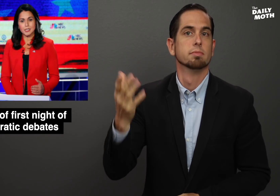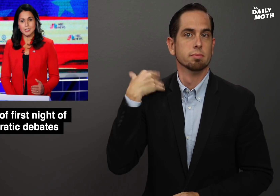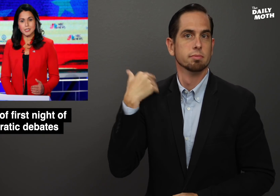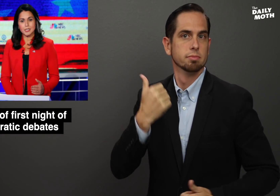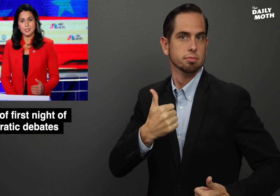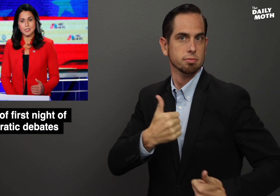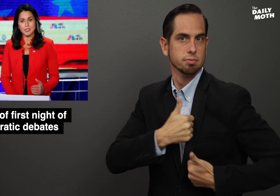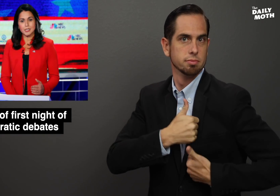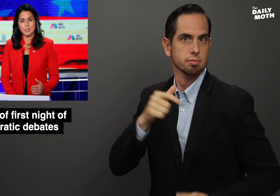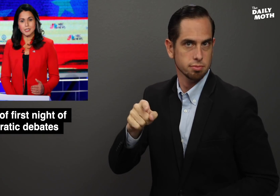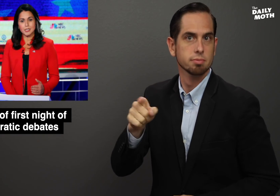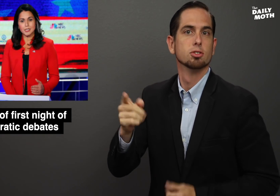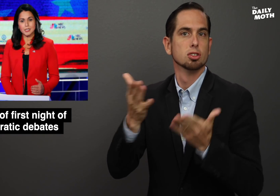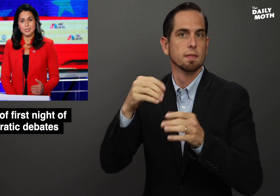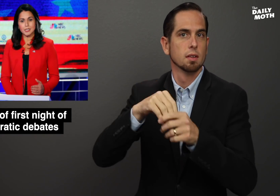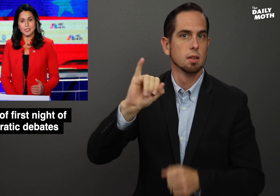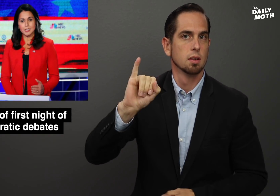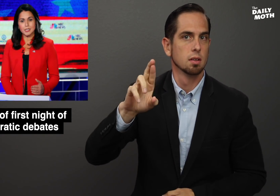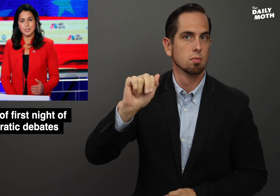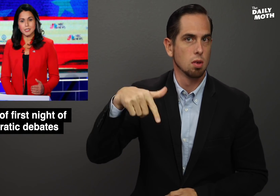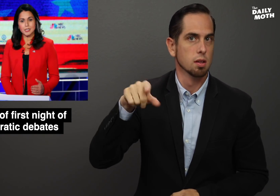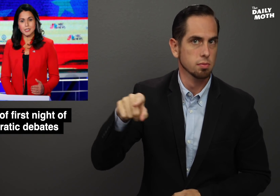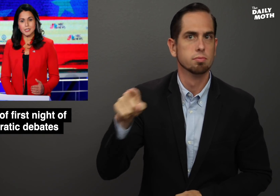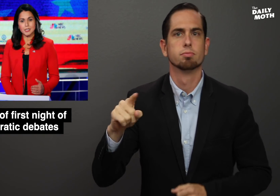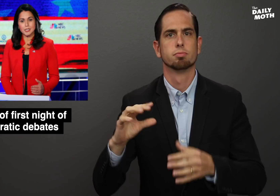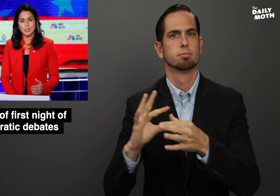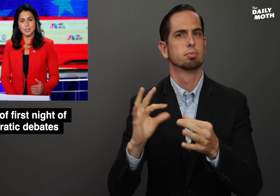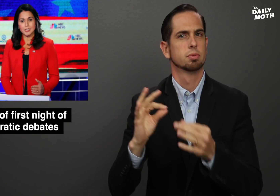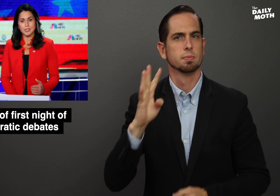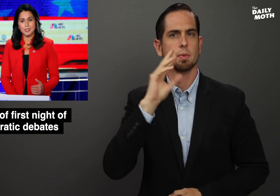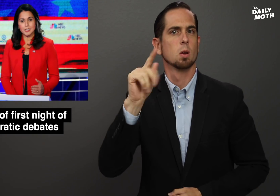She is a veteran who served in Iraq and spoke out